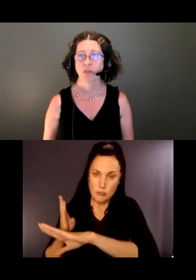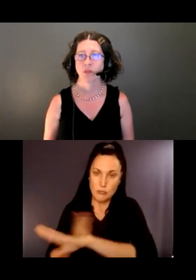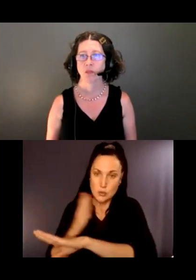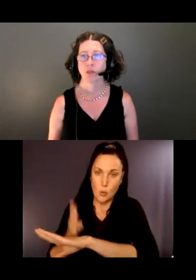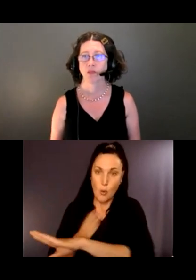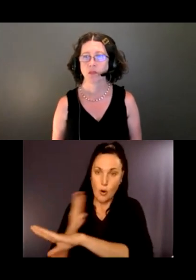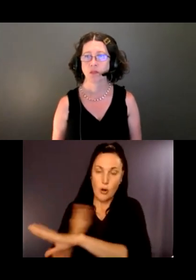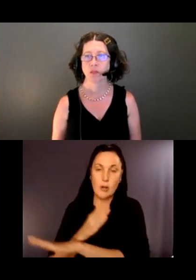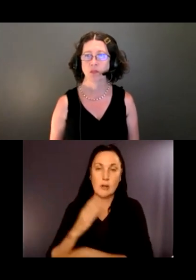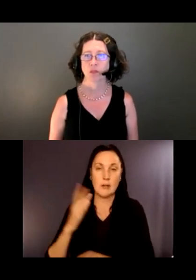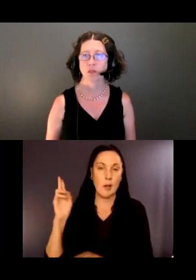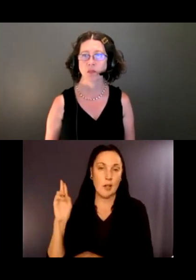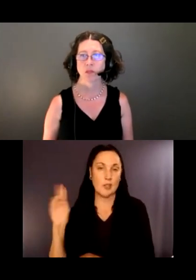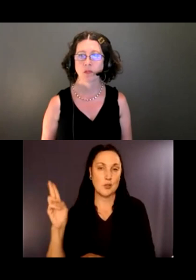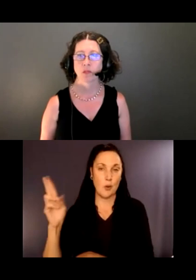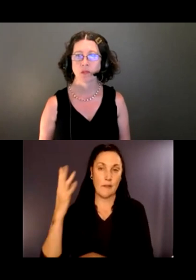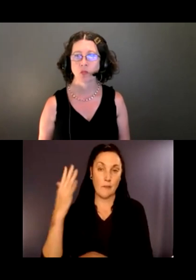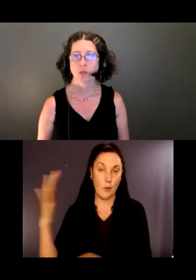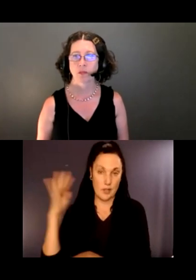They are working to try to restore it.